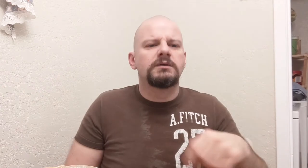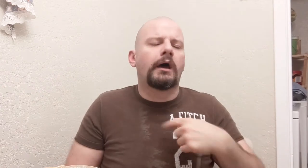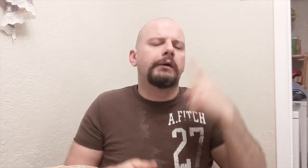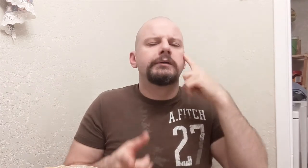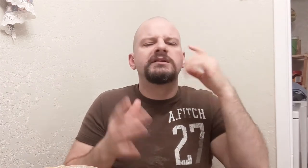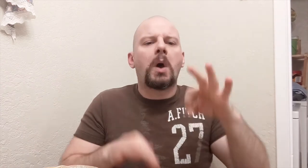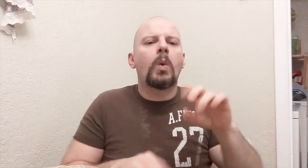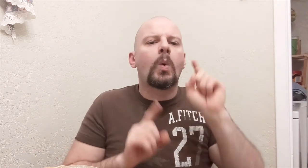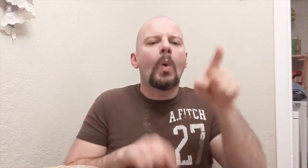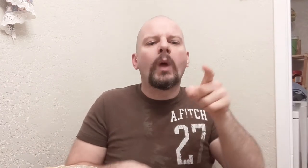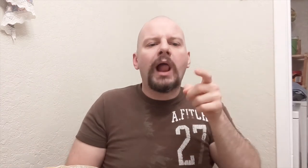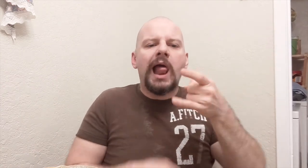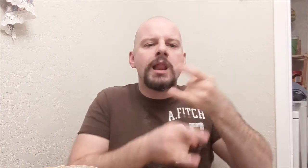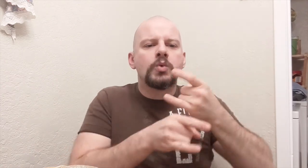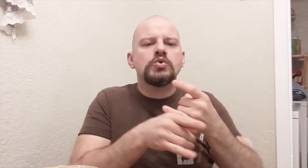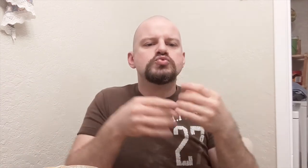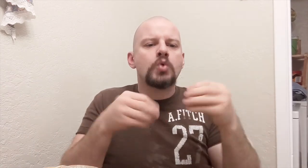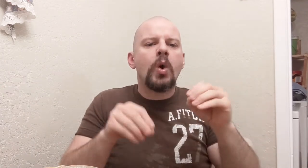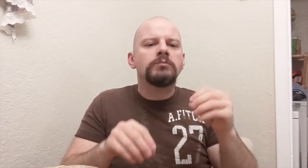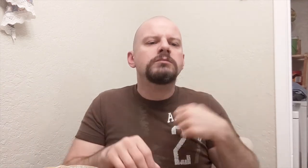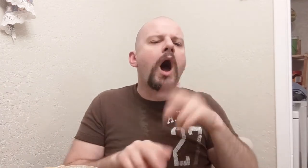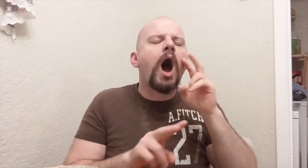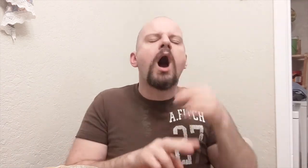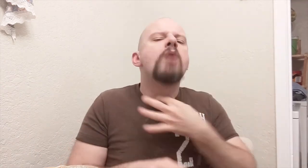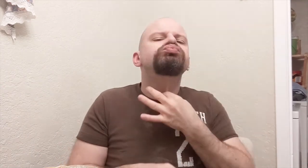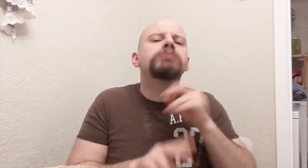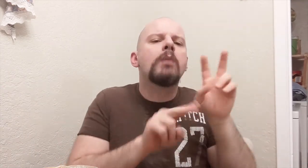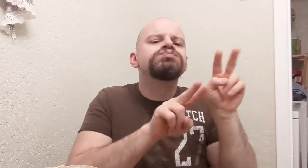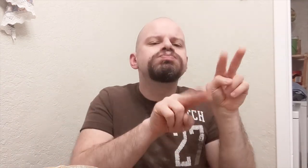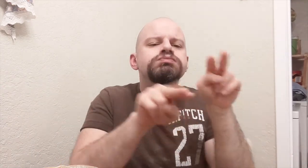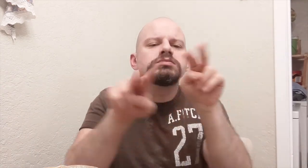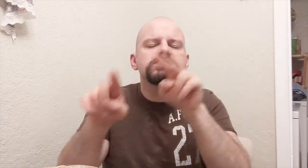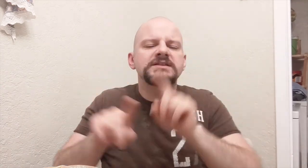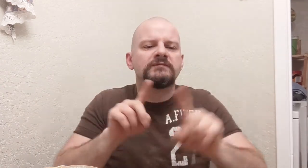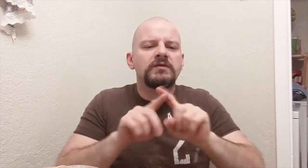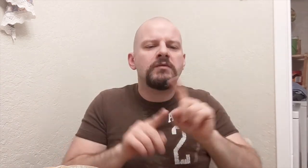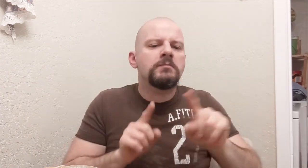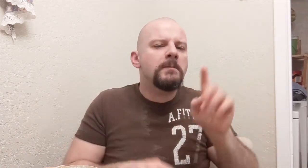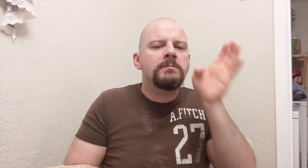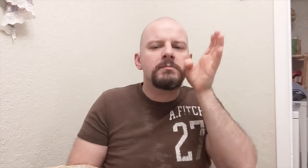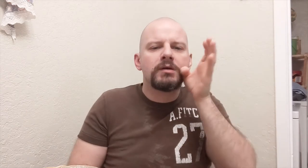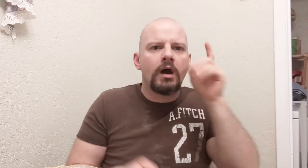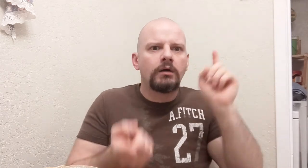and I decided to go to a liquor store to check out different kinds of beer